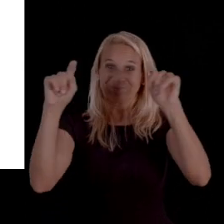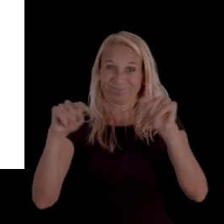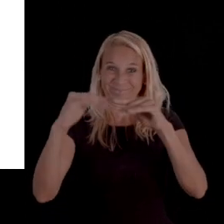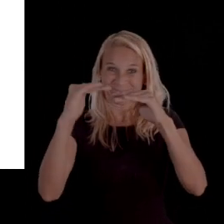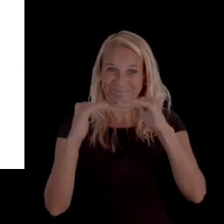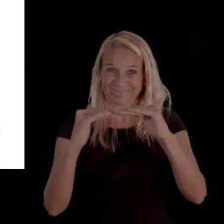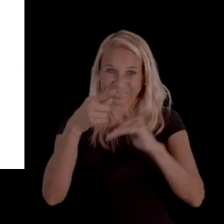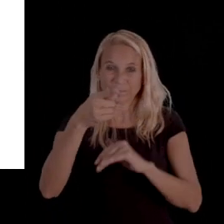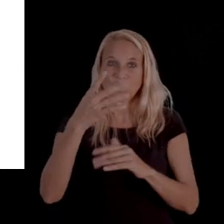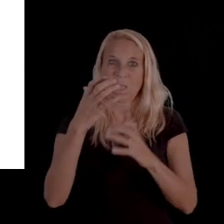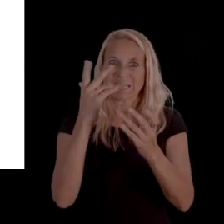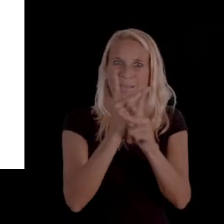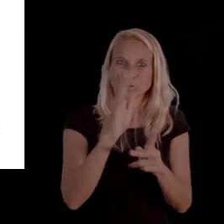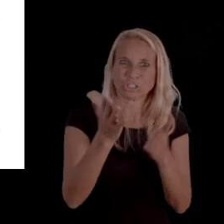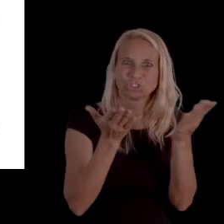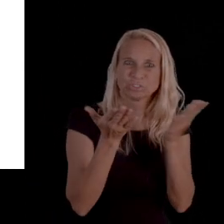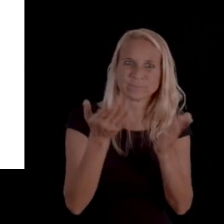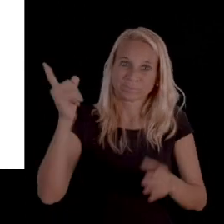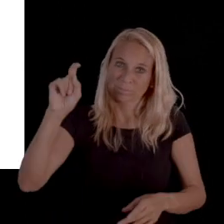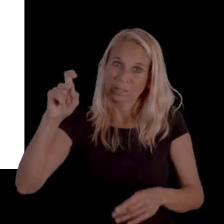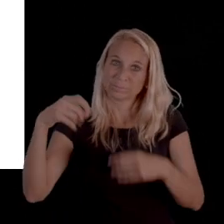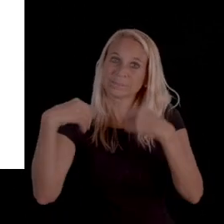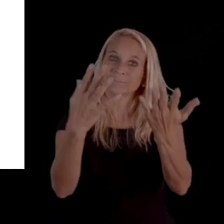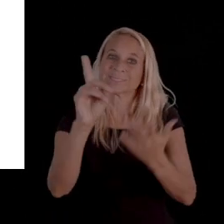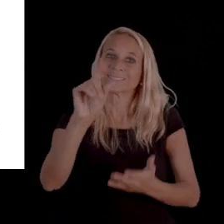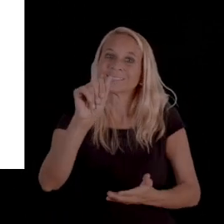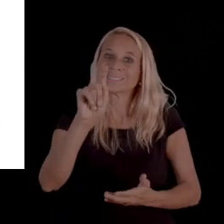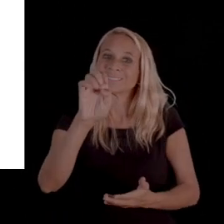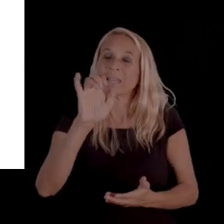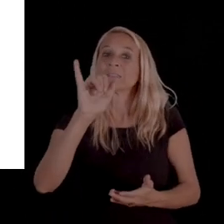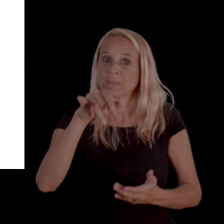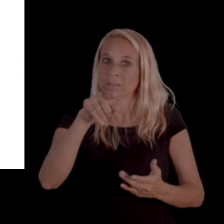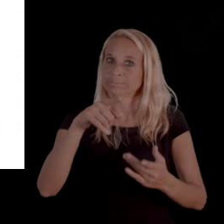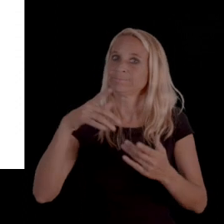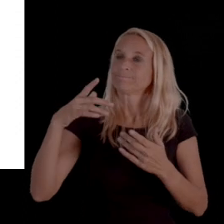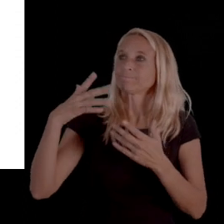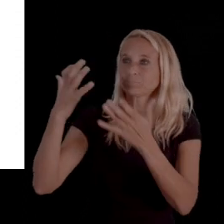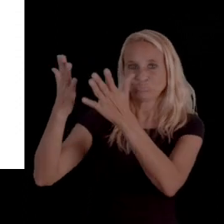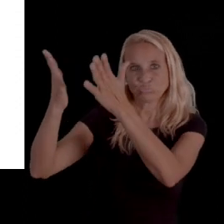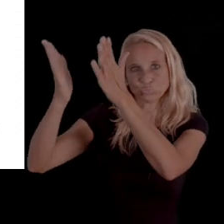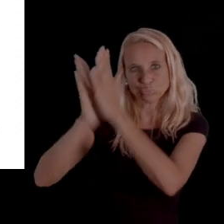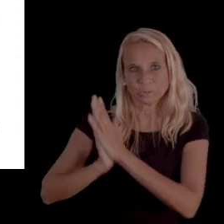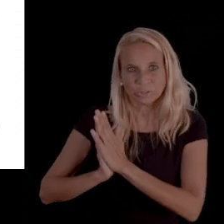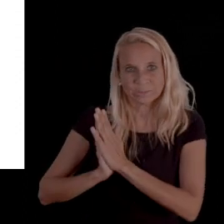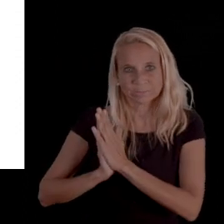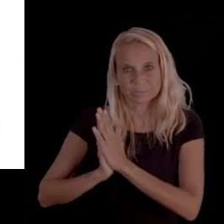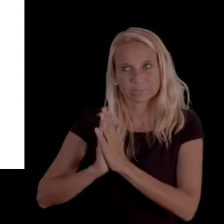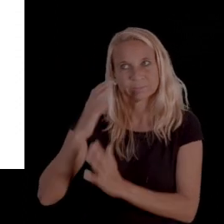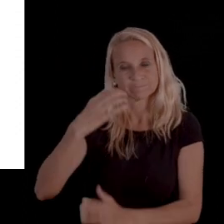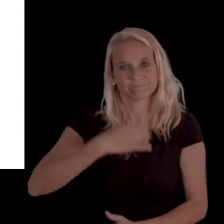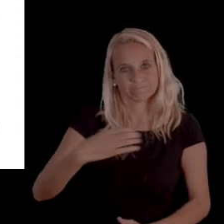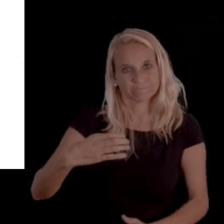that talks about keeping your services, and they're also supposed to provide you a date that you have to request an appeal.